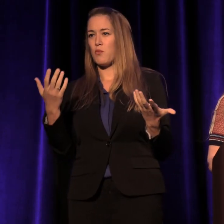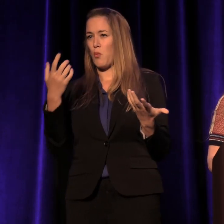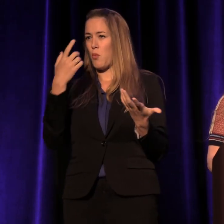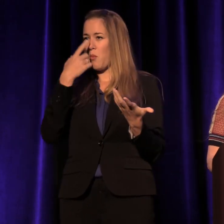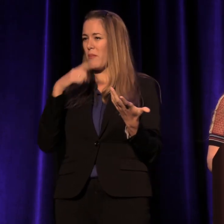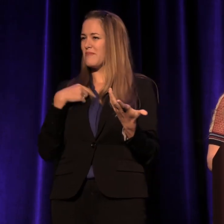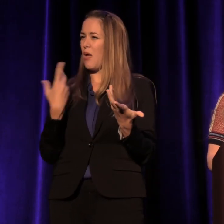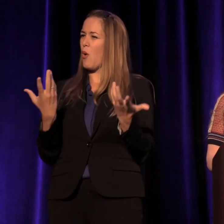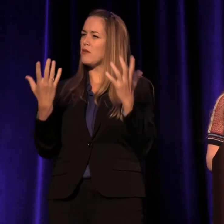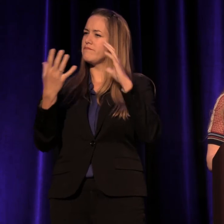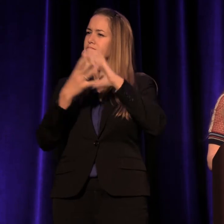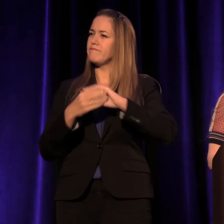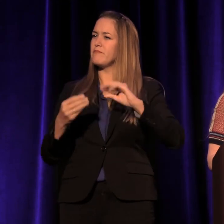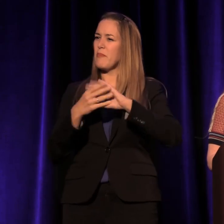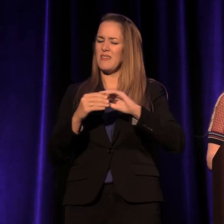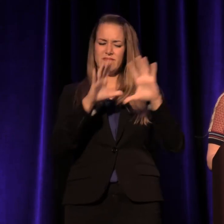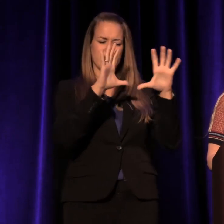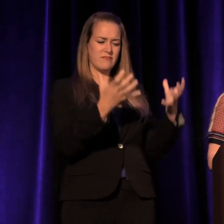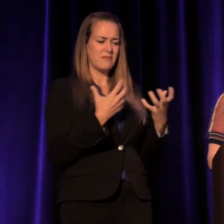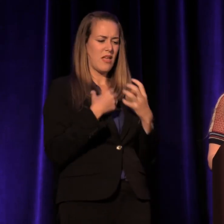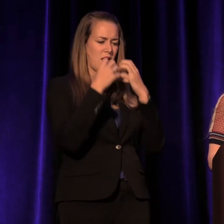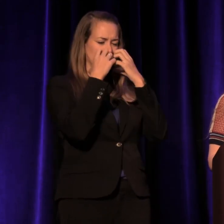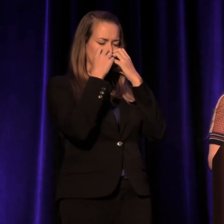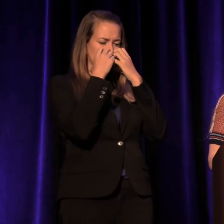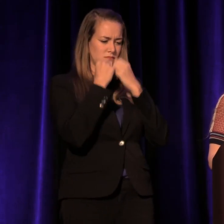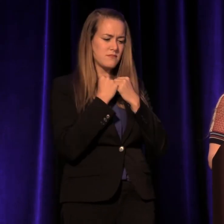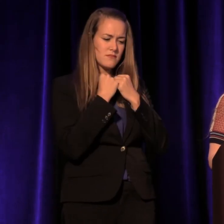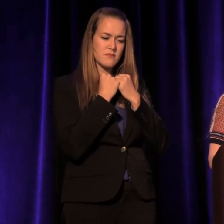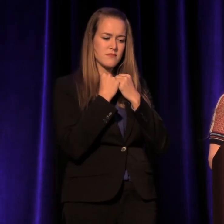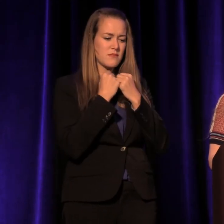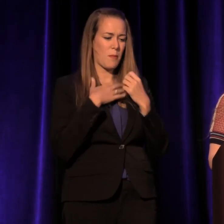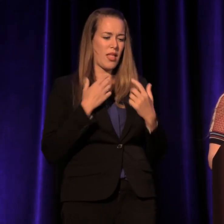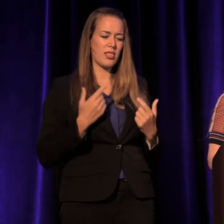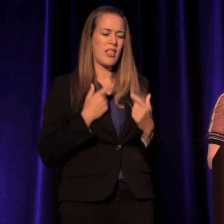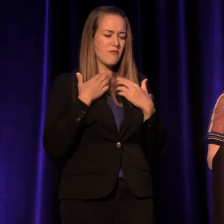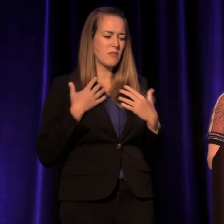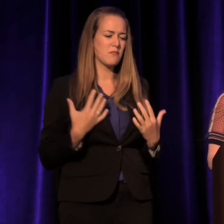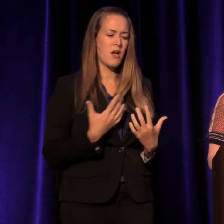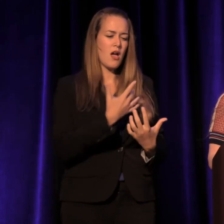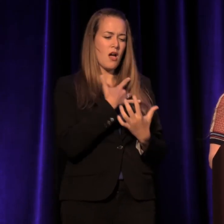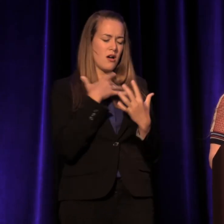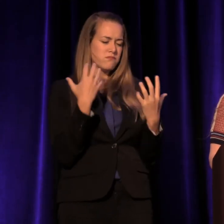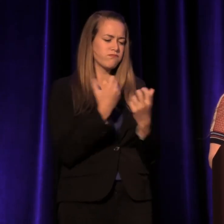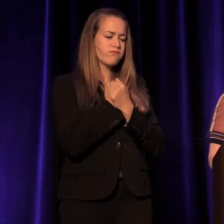about these people who I love with my whole life and my whole body and my whole heart,